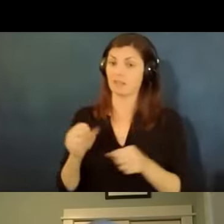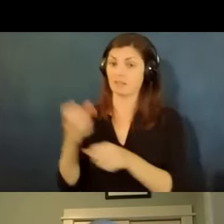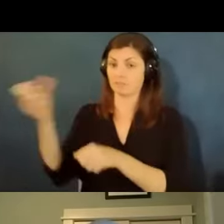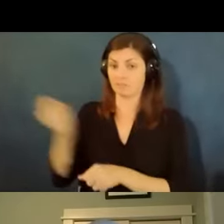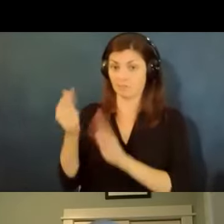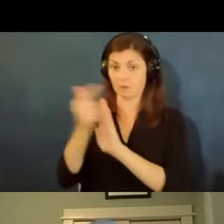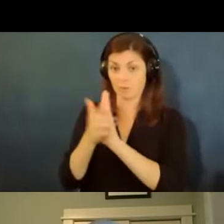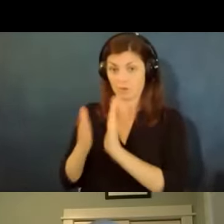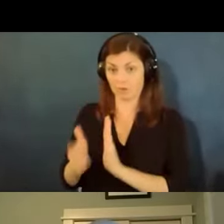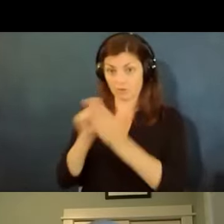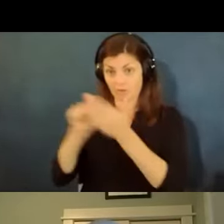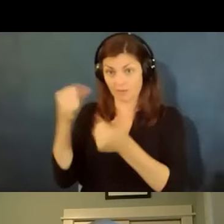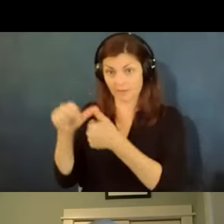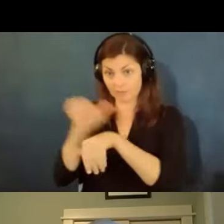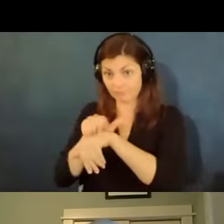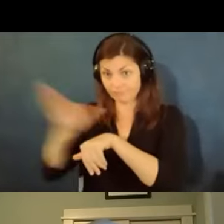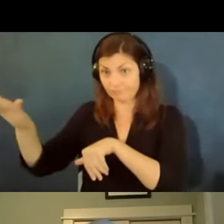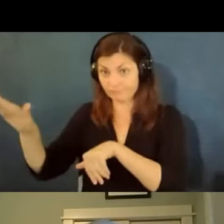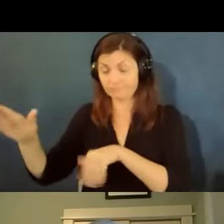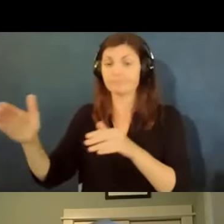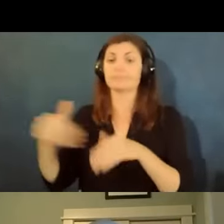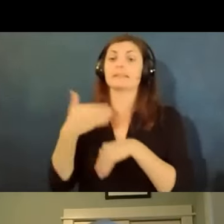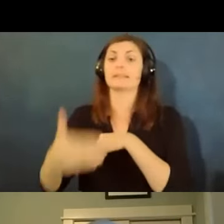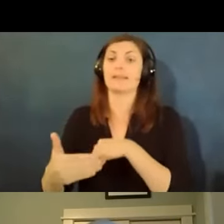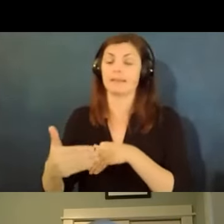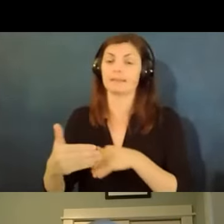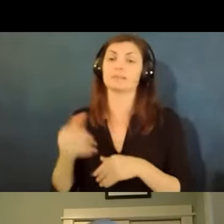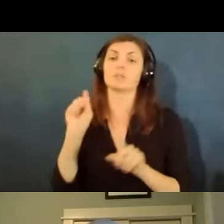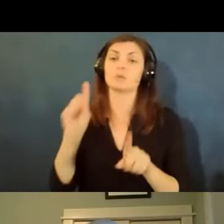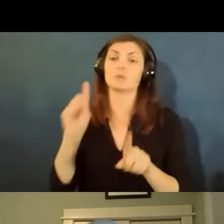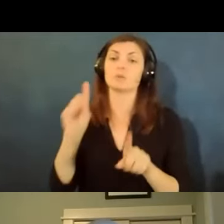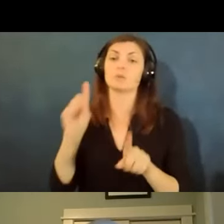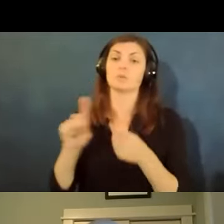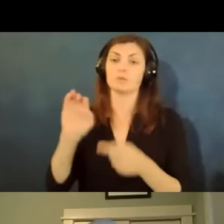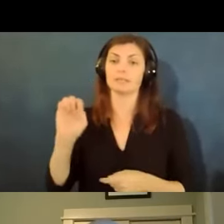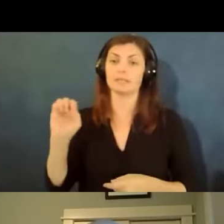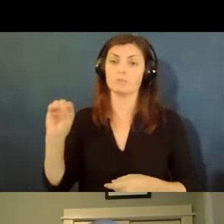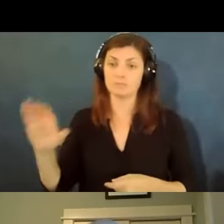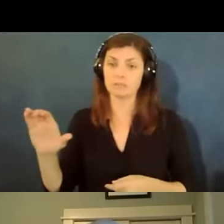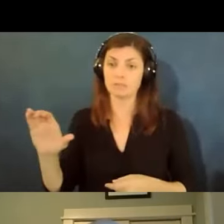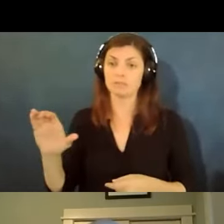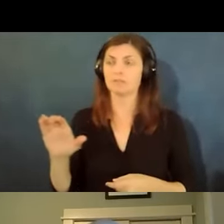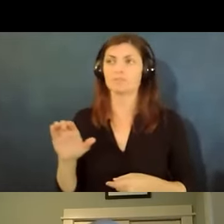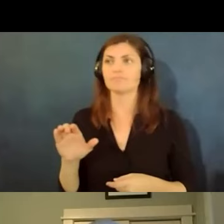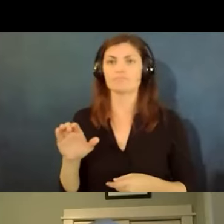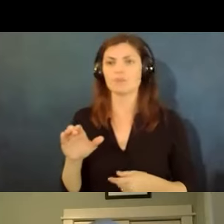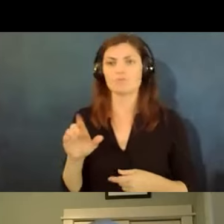is going to the eeoc and you can't in these cases you generally cannot just go straight to court